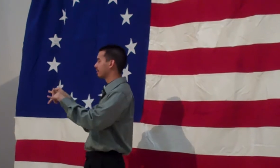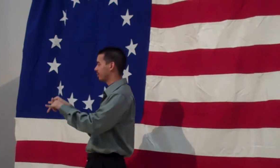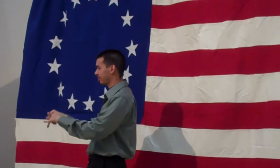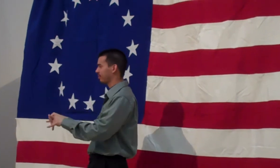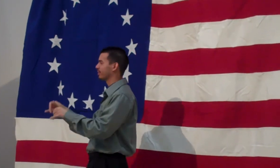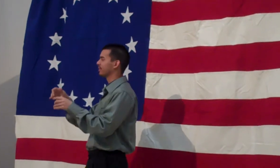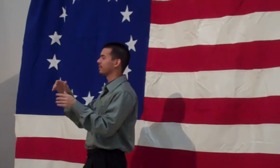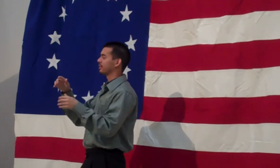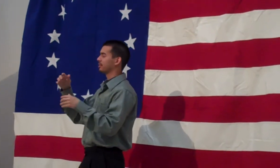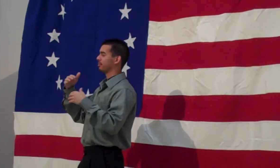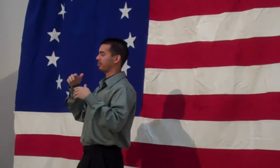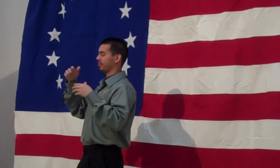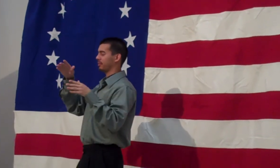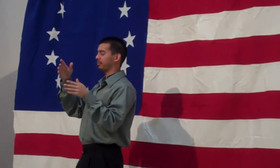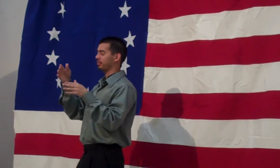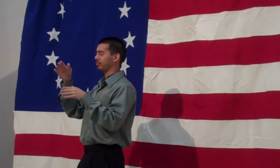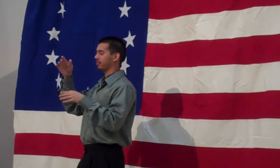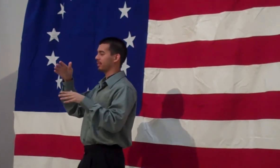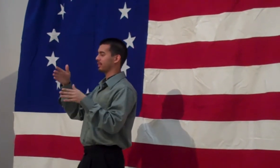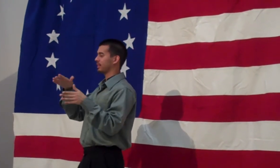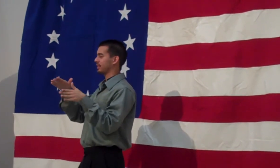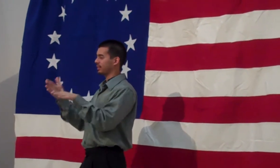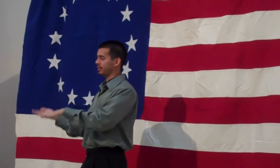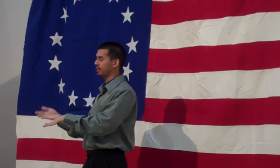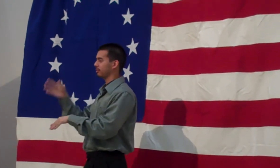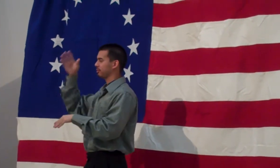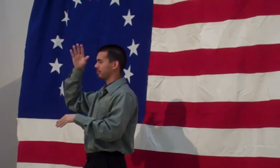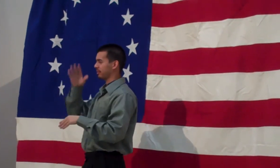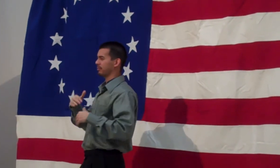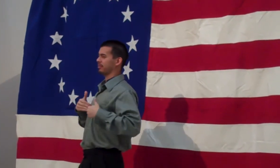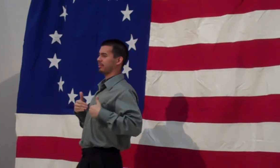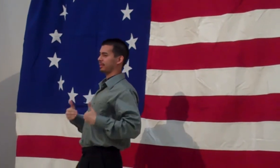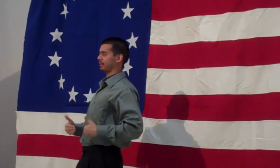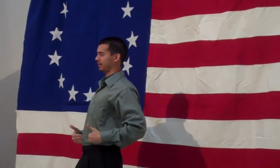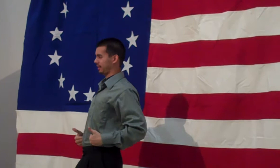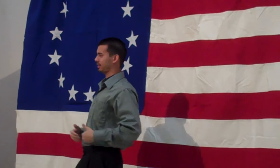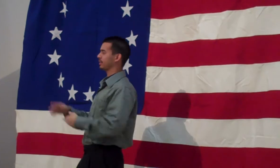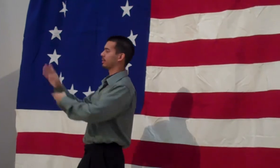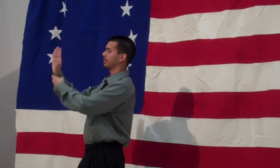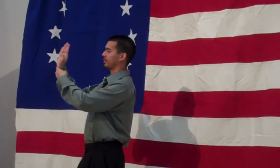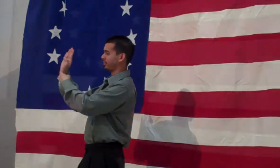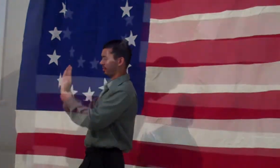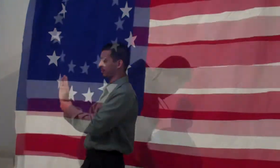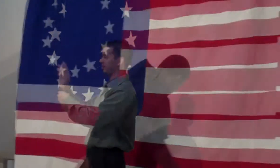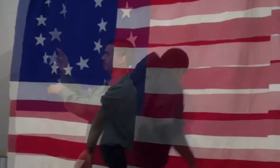Hmm. Just like the city morgue ticket On a dead man’s toe.